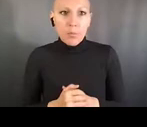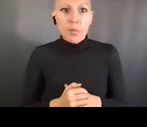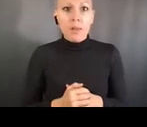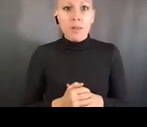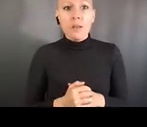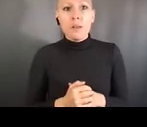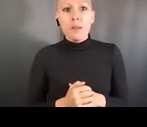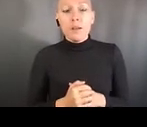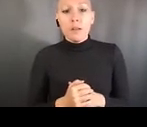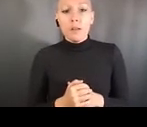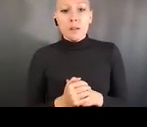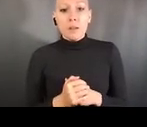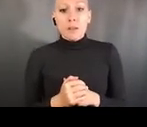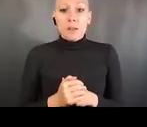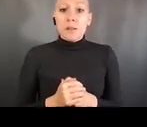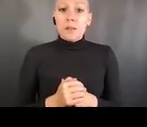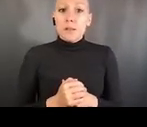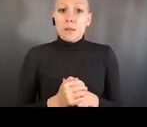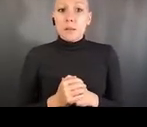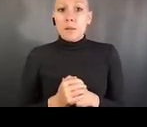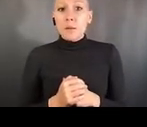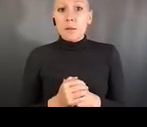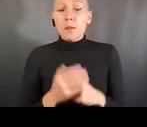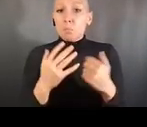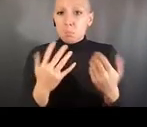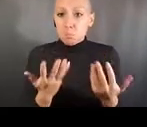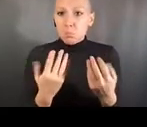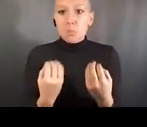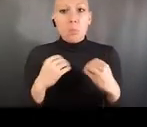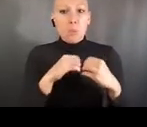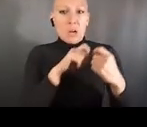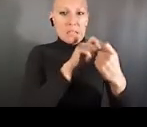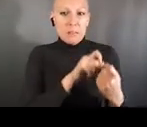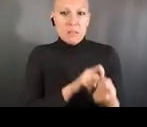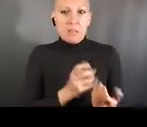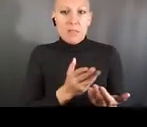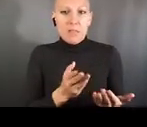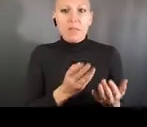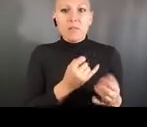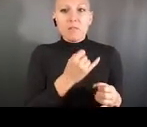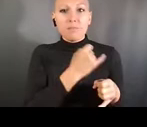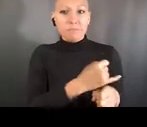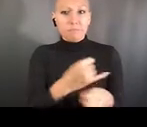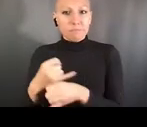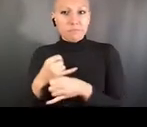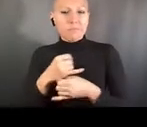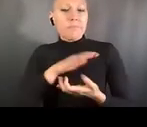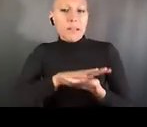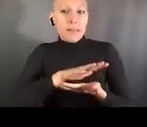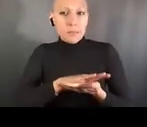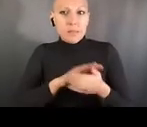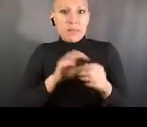promote the safety of trainees. And then the review criteria, they are asked to look at this